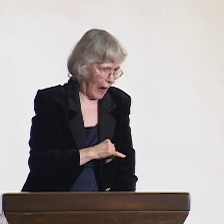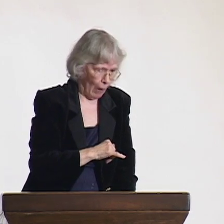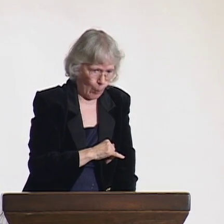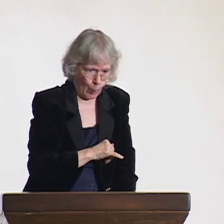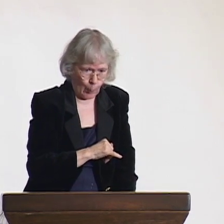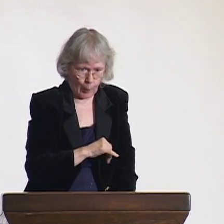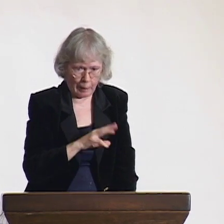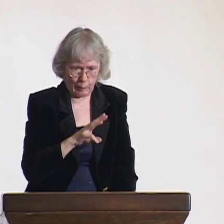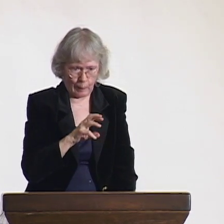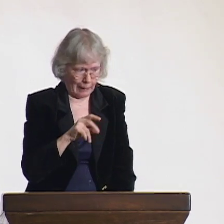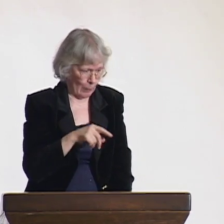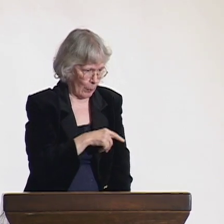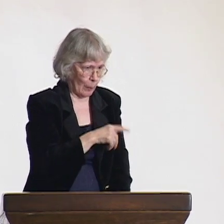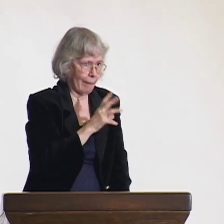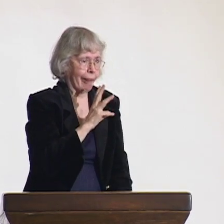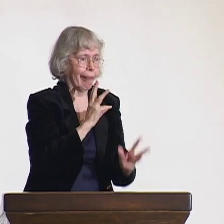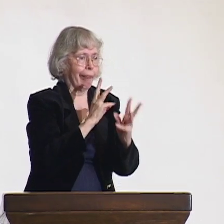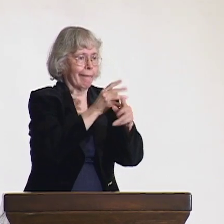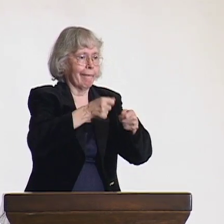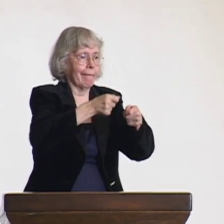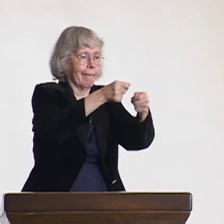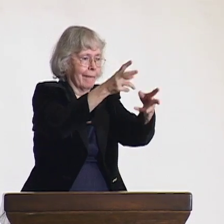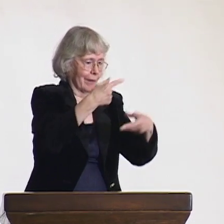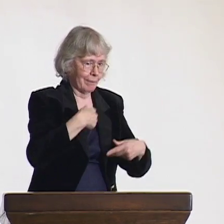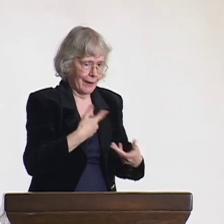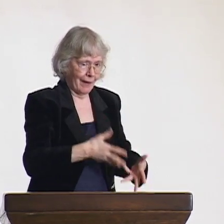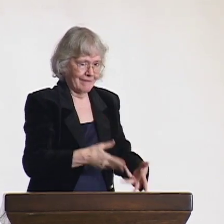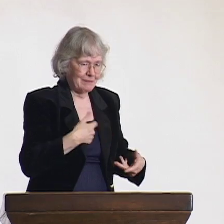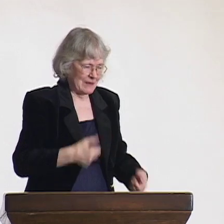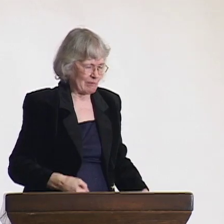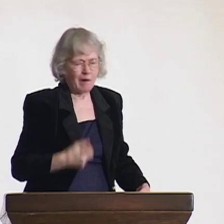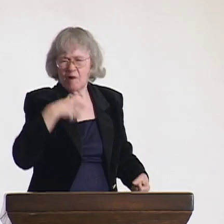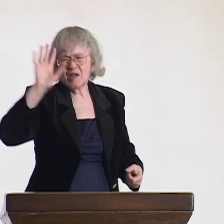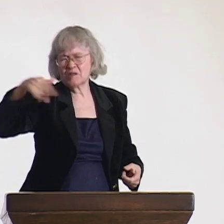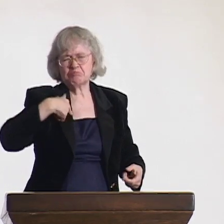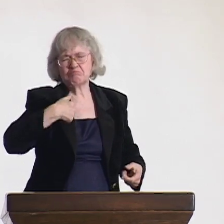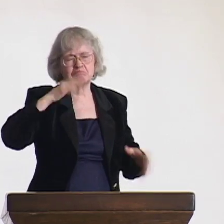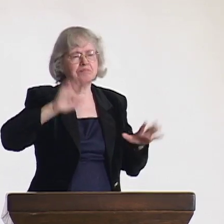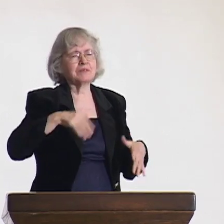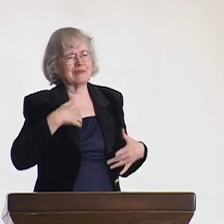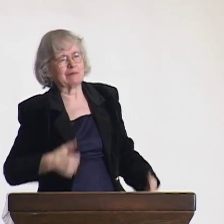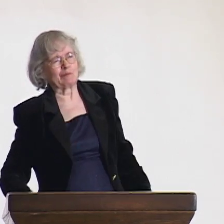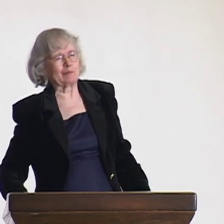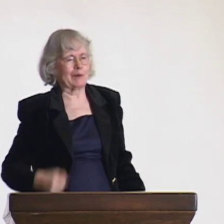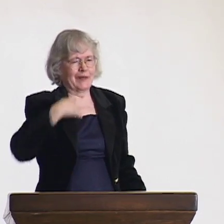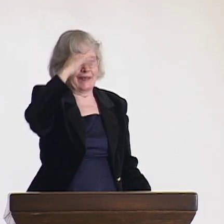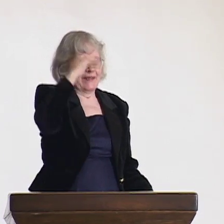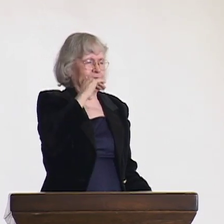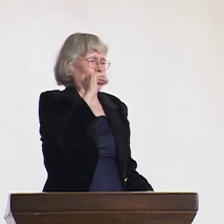Yerker tried to help. He picked up my luggage to help me, but I thought, as little as I am,